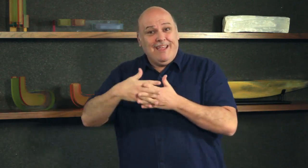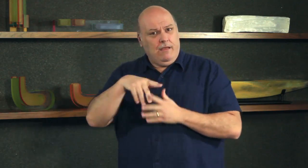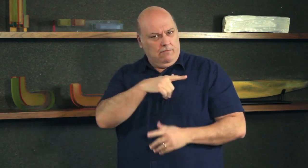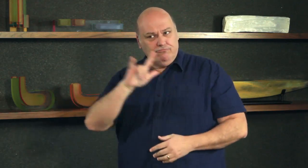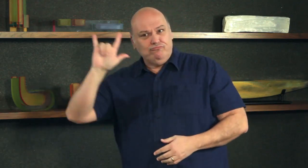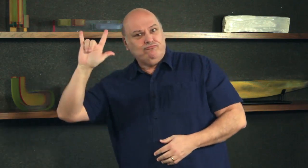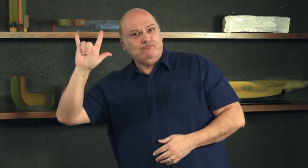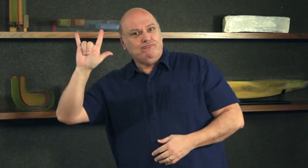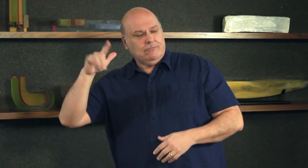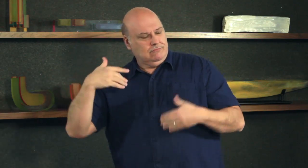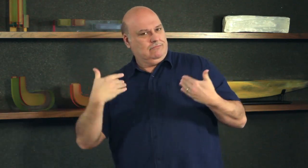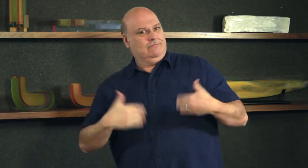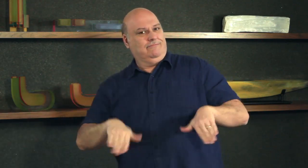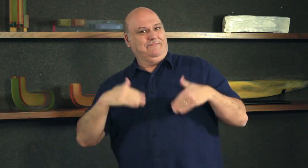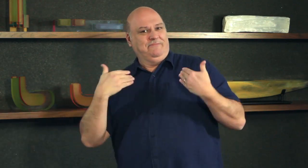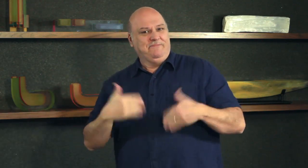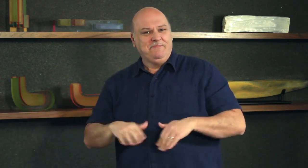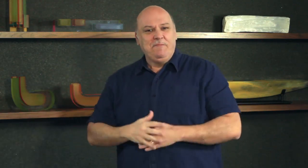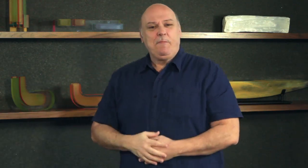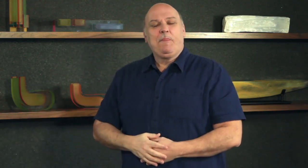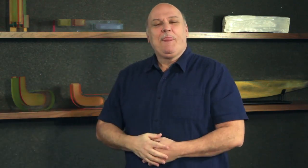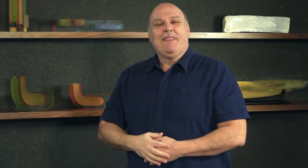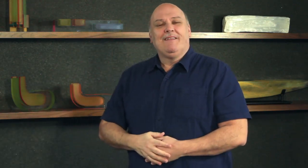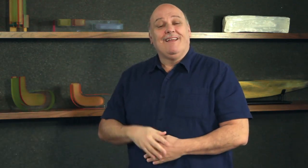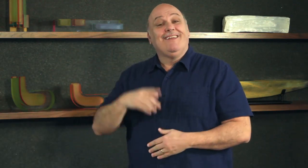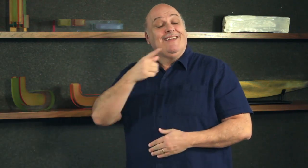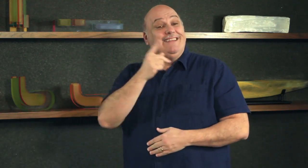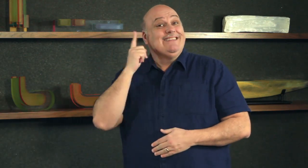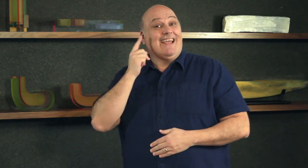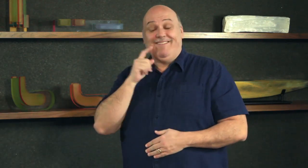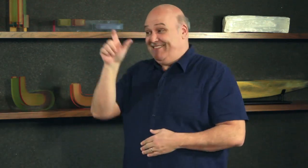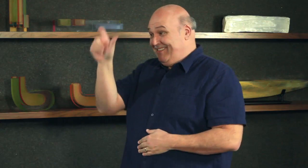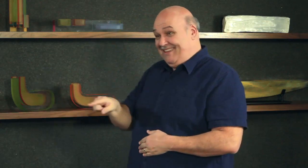advocate for deaf people, U.S. presidents who signed